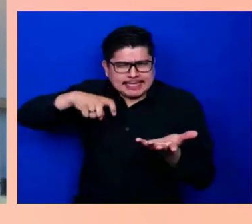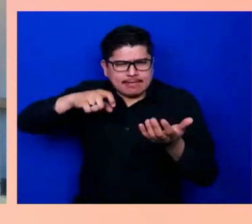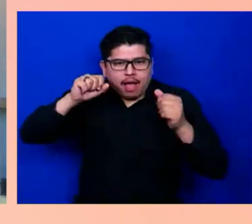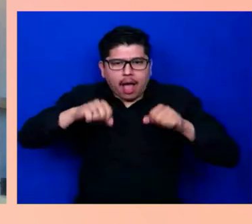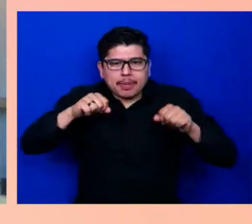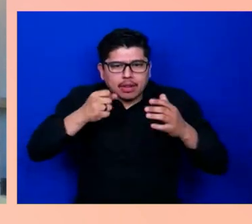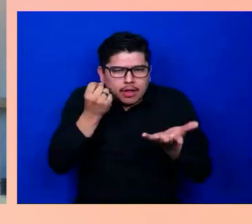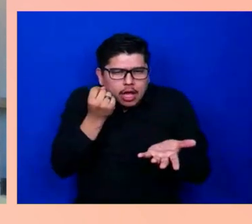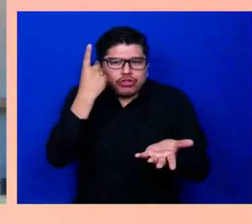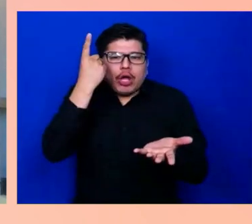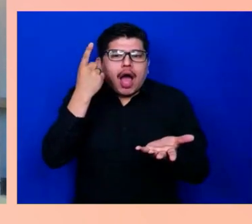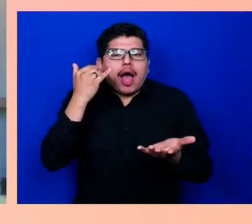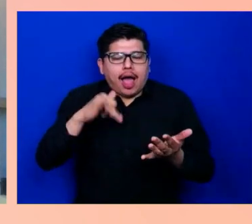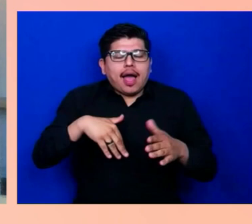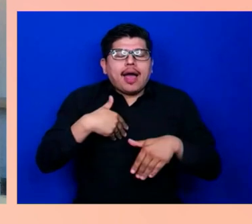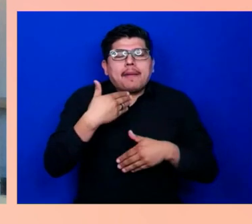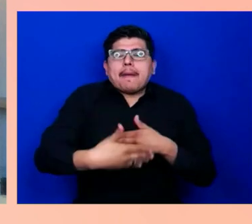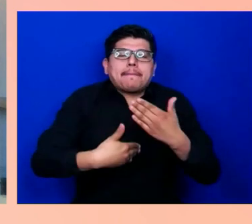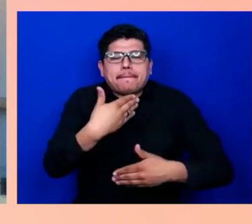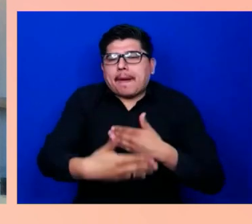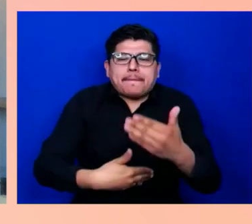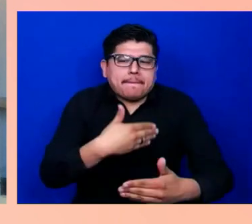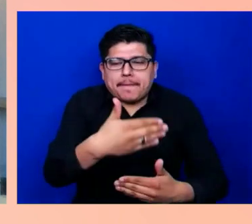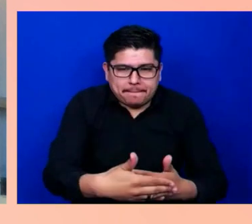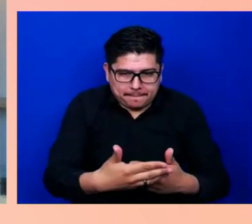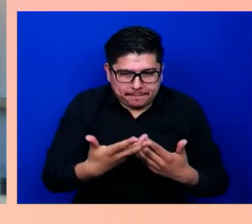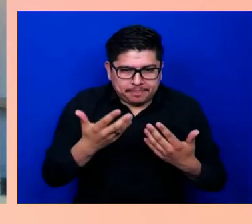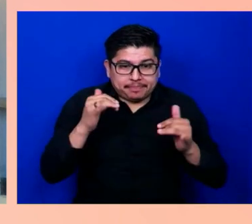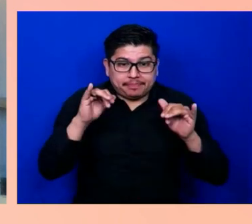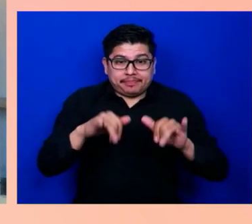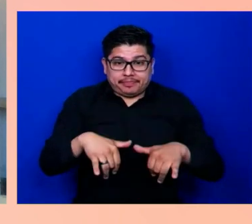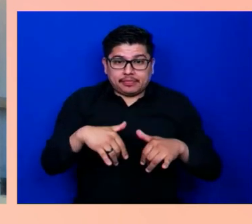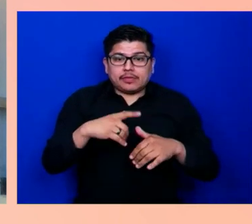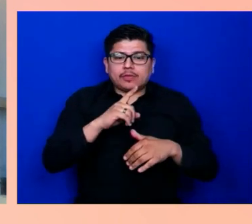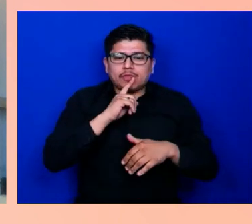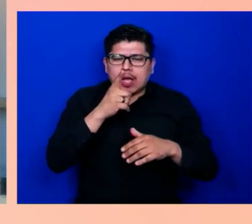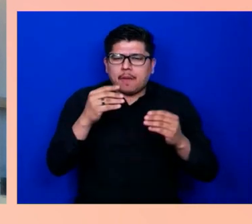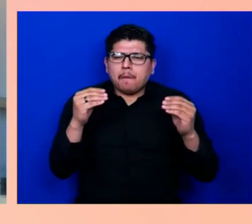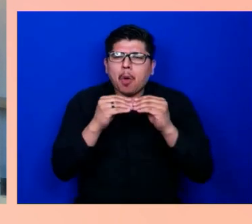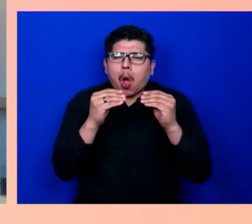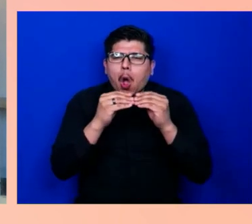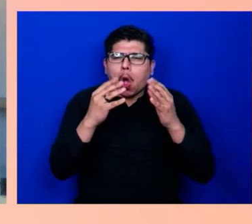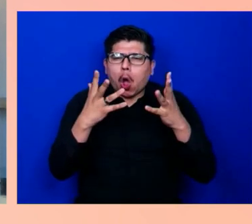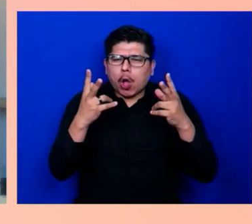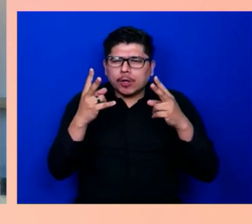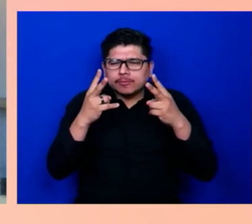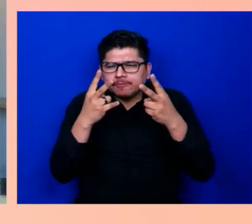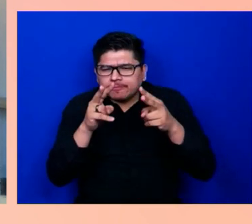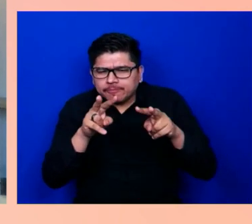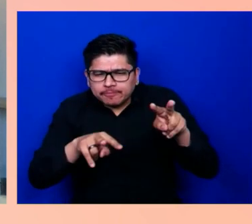really in unlocking greater interdependence for those living with sight loss to be able to take care of themselves.